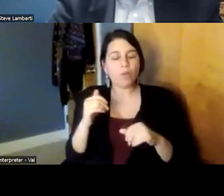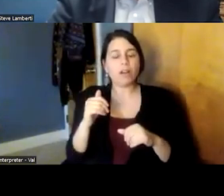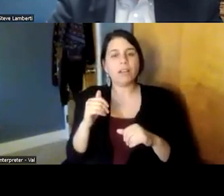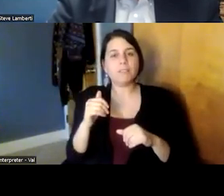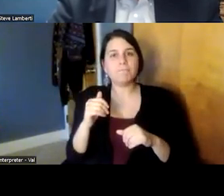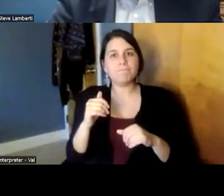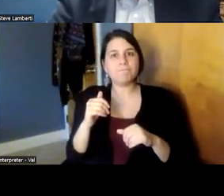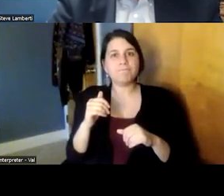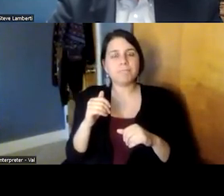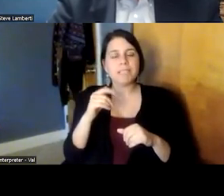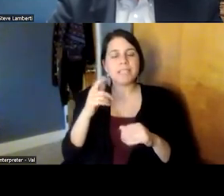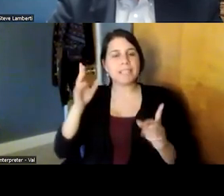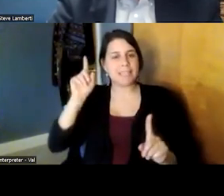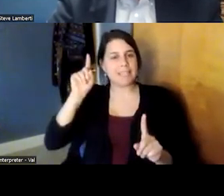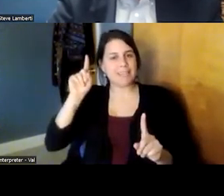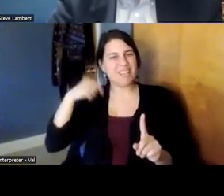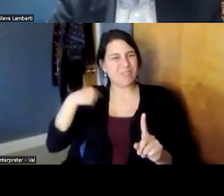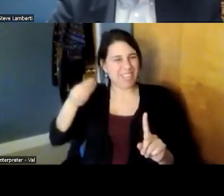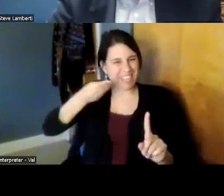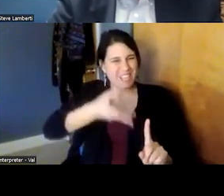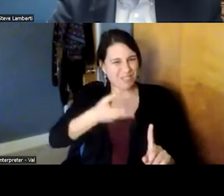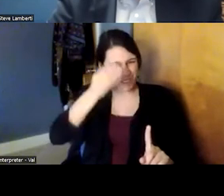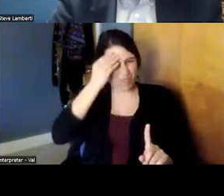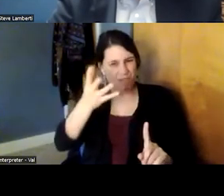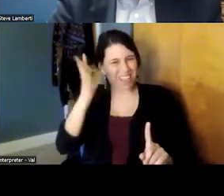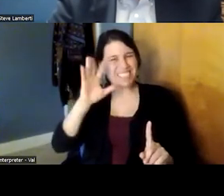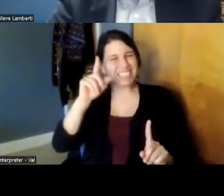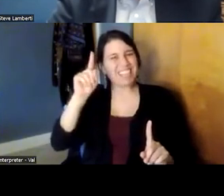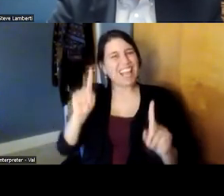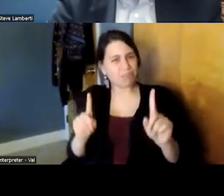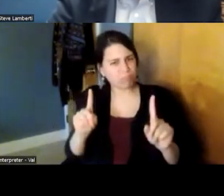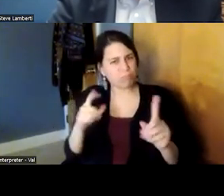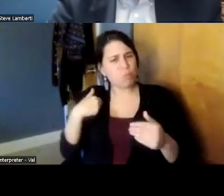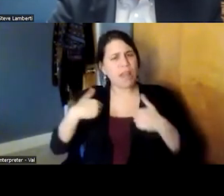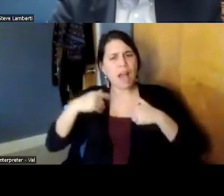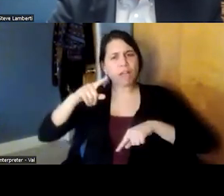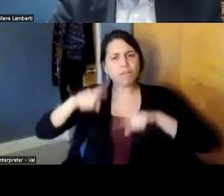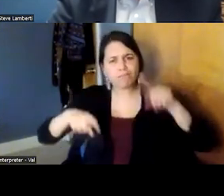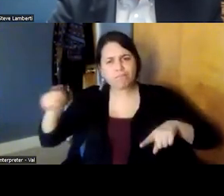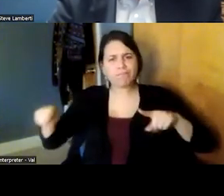we bring together diverse sets of skills and sensibilities to figure out what you need in